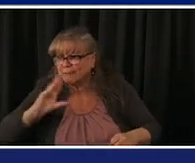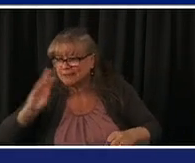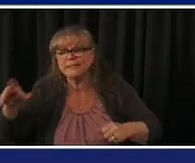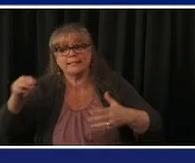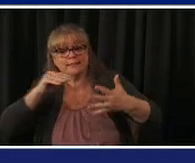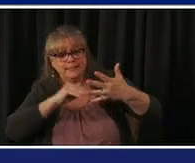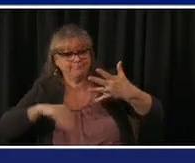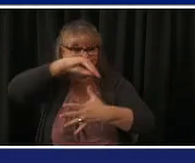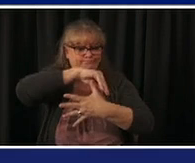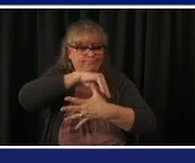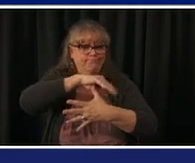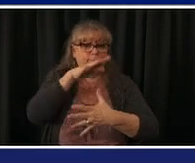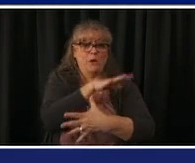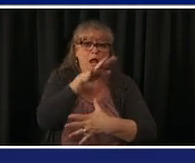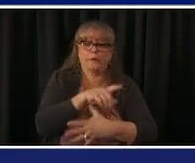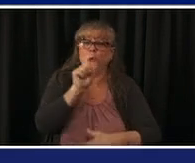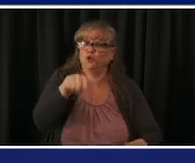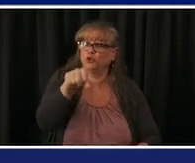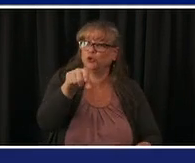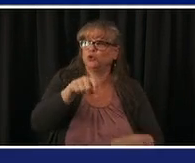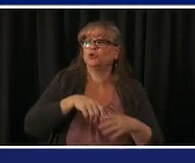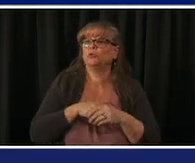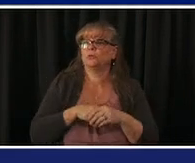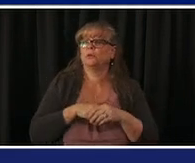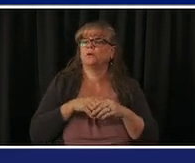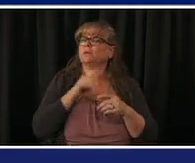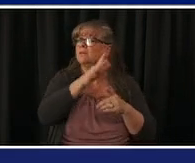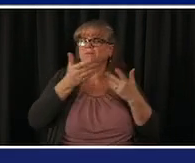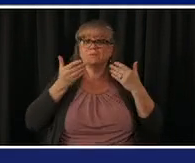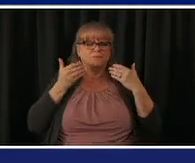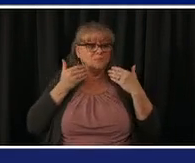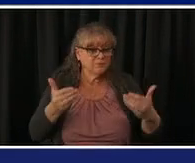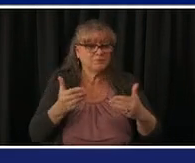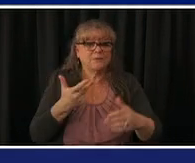really want you to come forward and get protected now uh you're protecting yourself first and